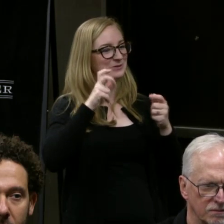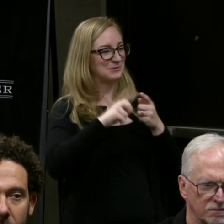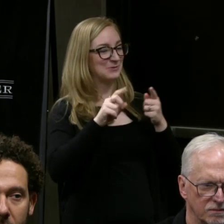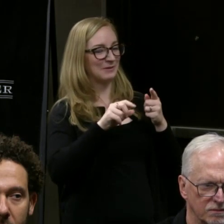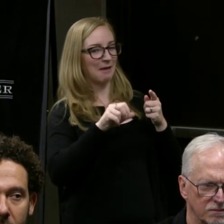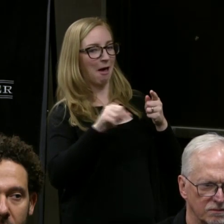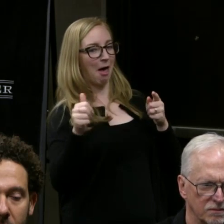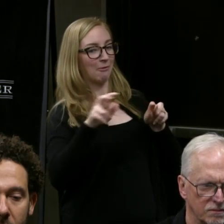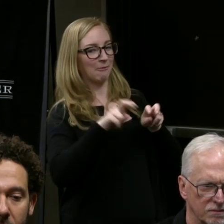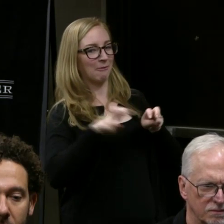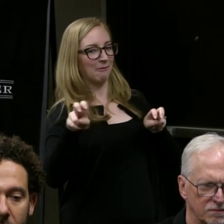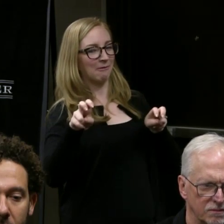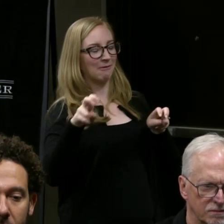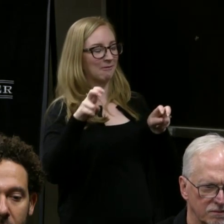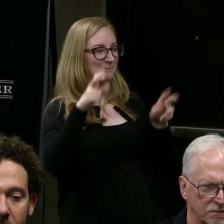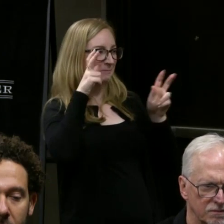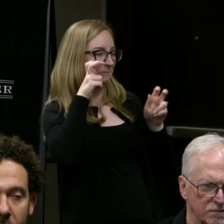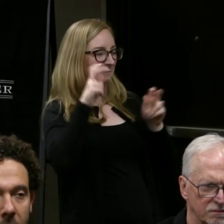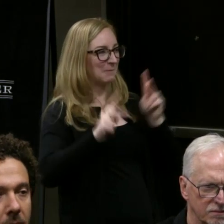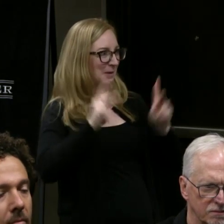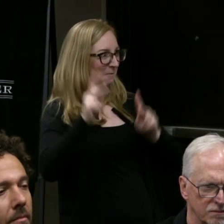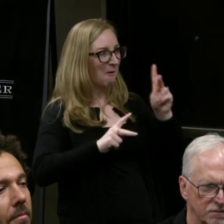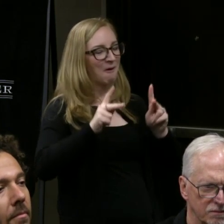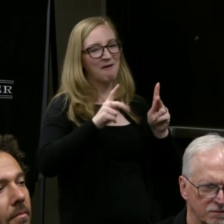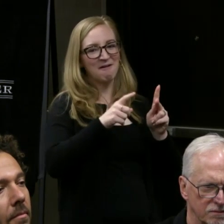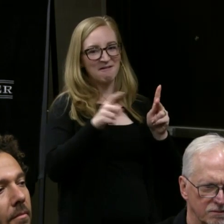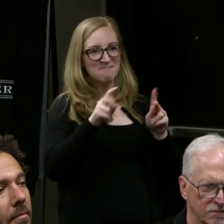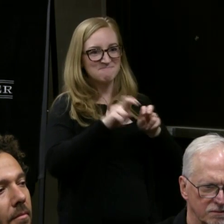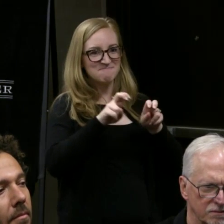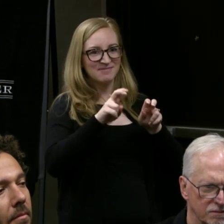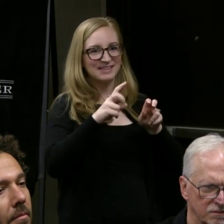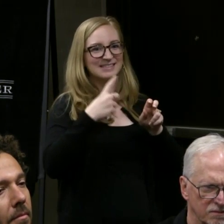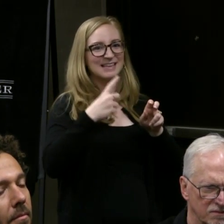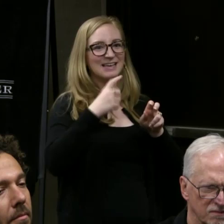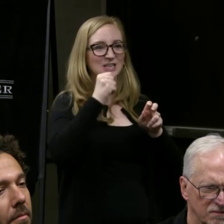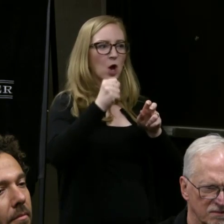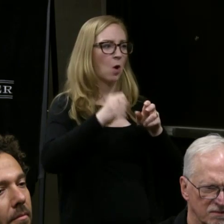talking about you shouldn't just add in